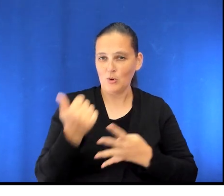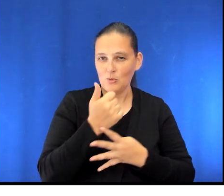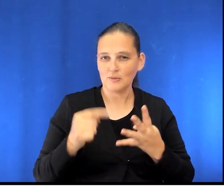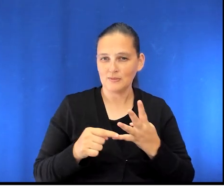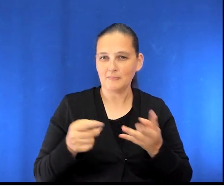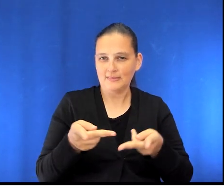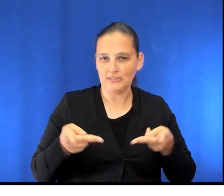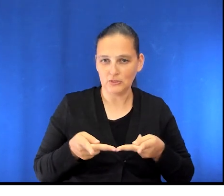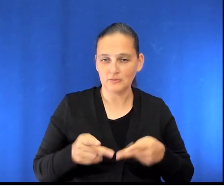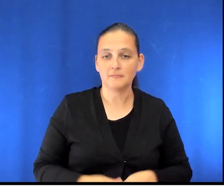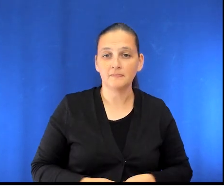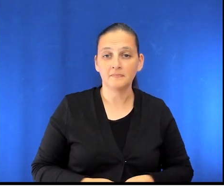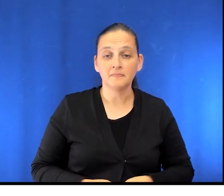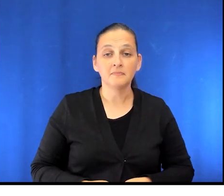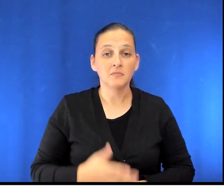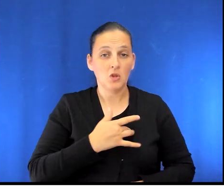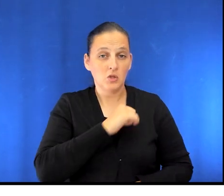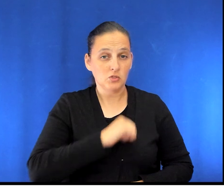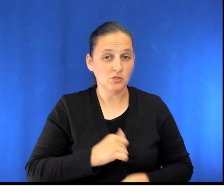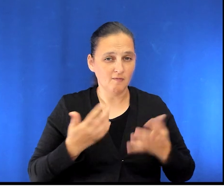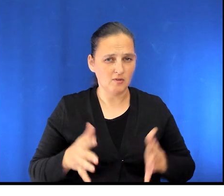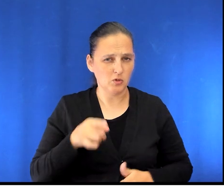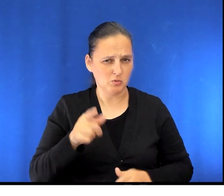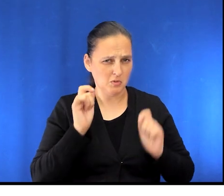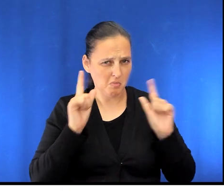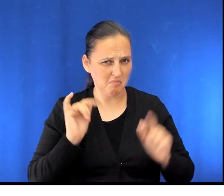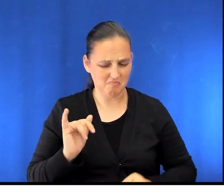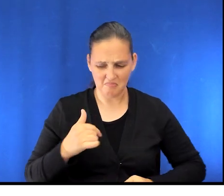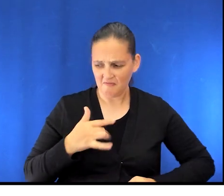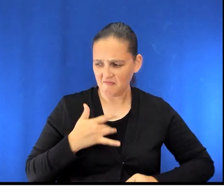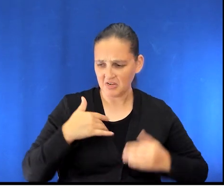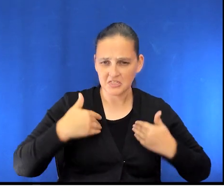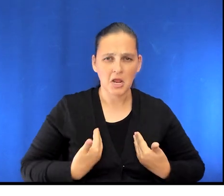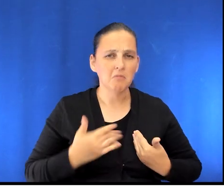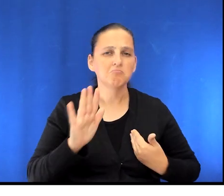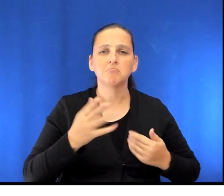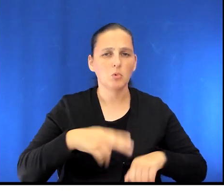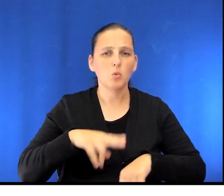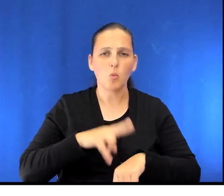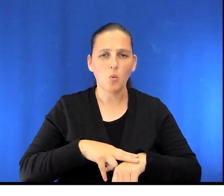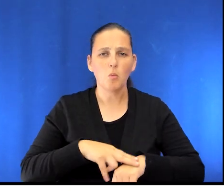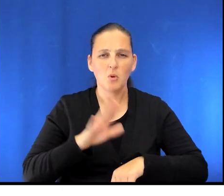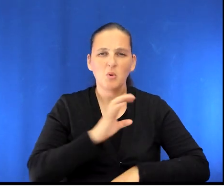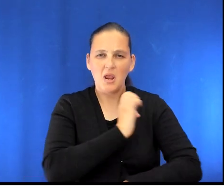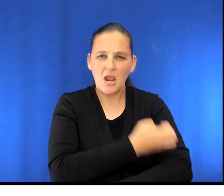heart surgery you might be surprised at how tired you feel. This is normal and your energy level will gradually improve over a few weeks.